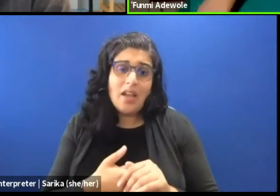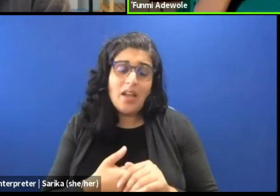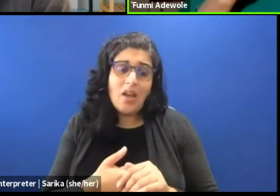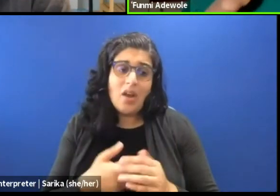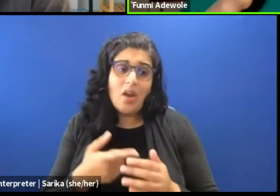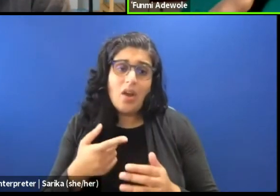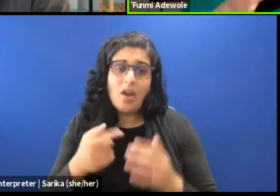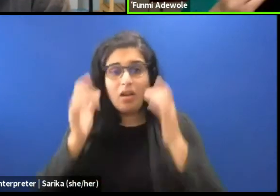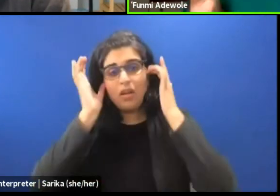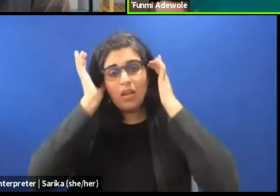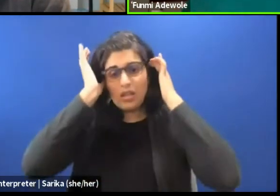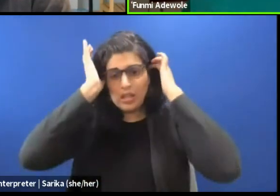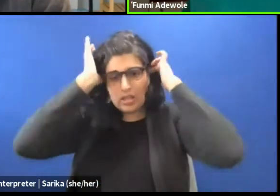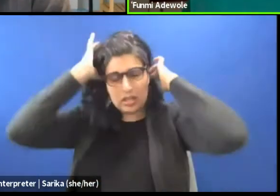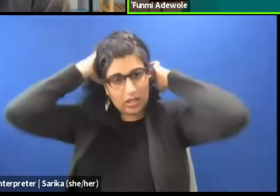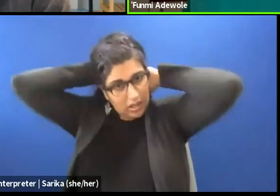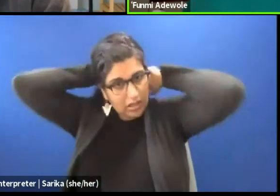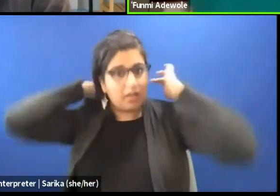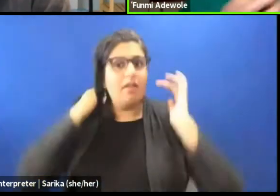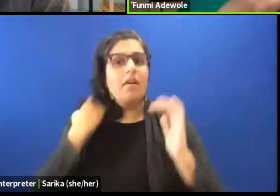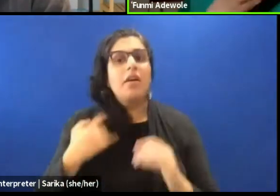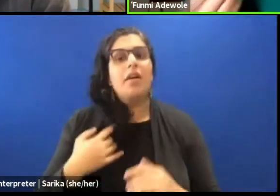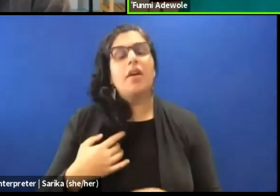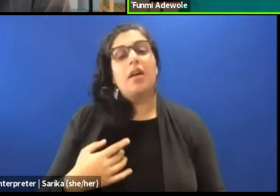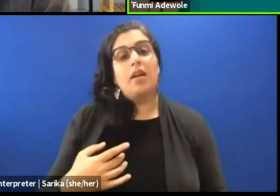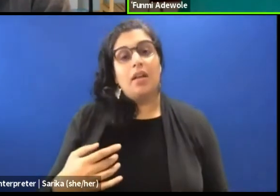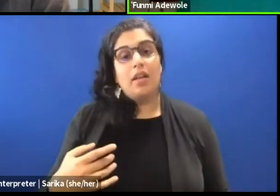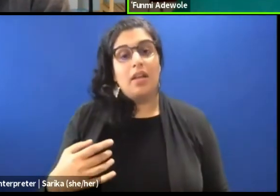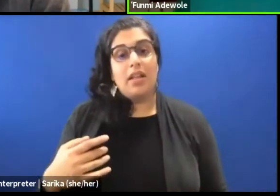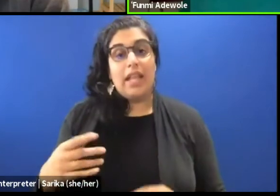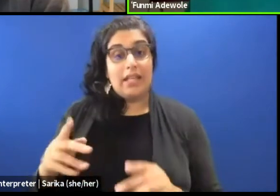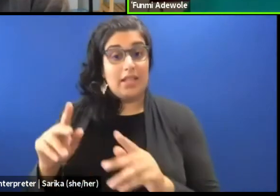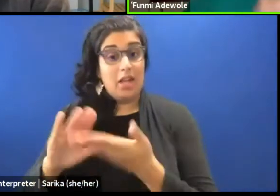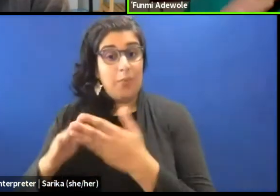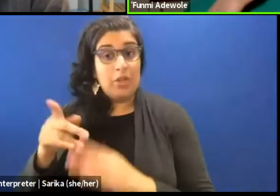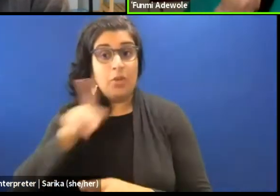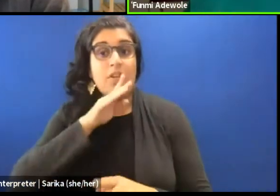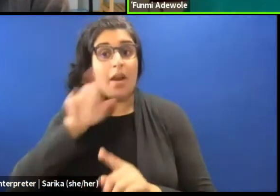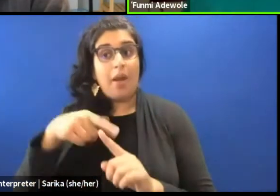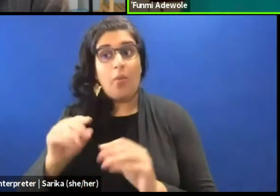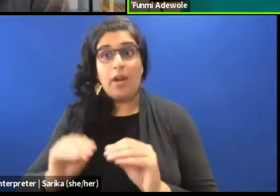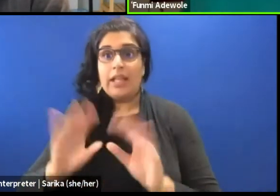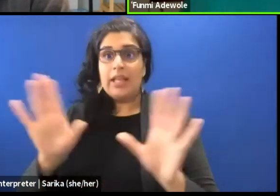some people like the community you spoke about they were very clear but sometimes people are not very clear.